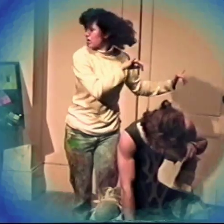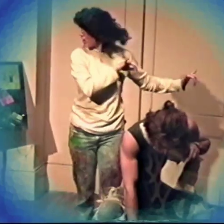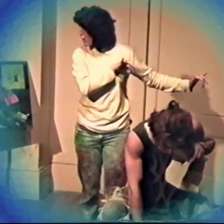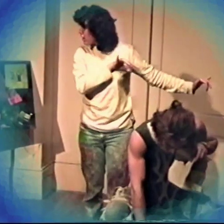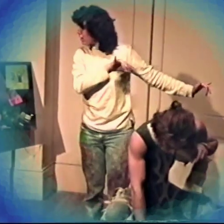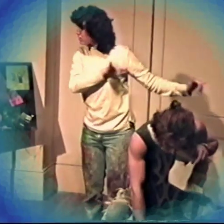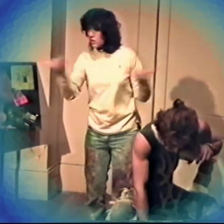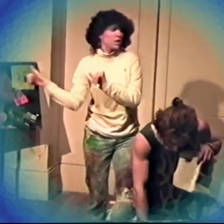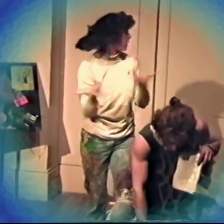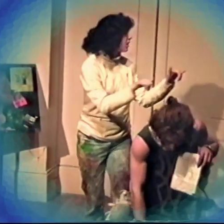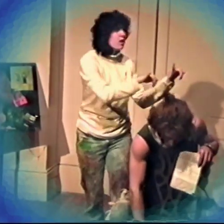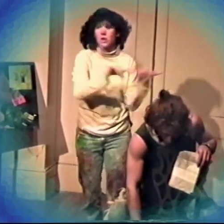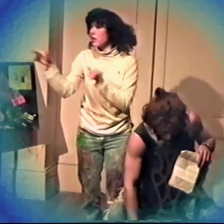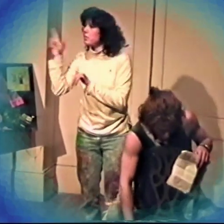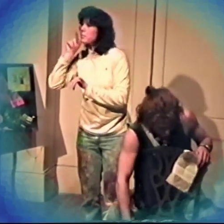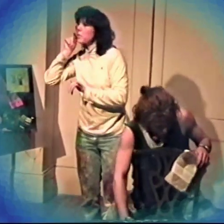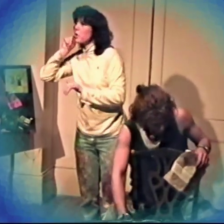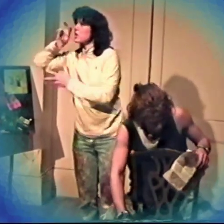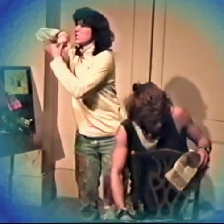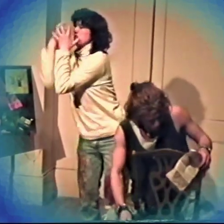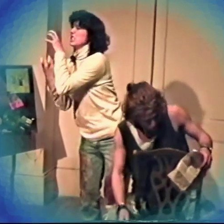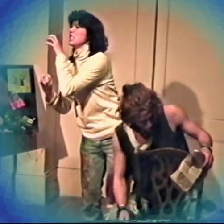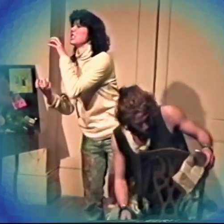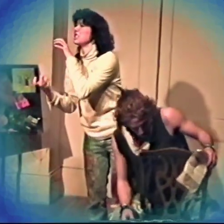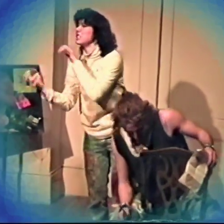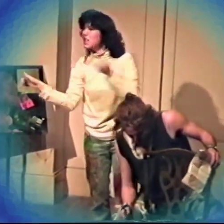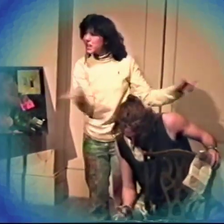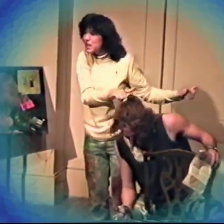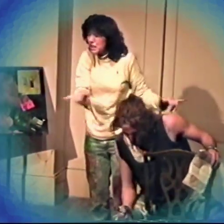until everybody felt like they had it to where they wanted it to be.